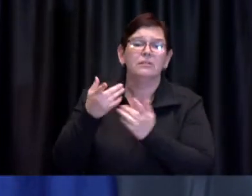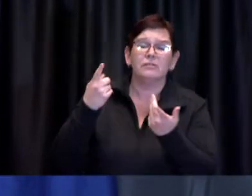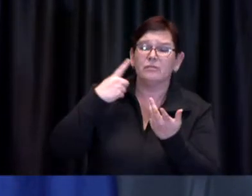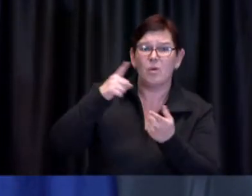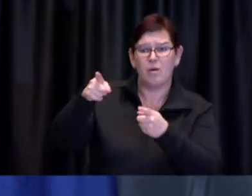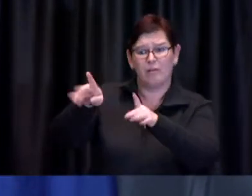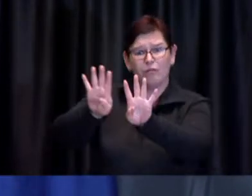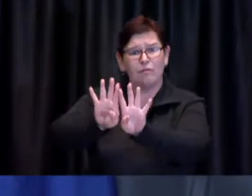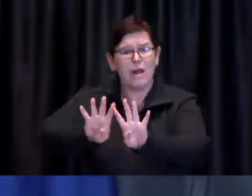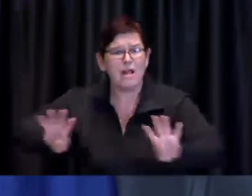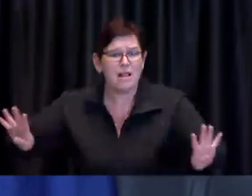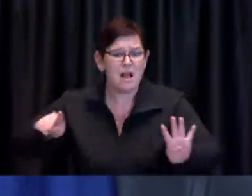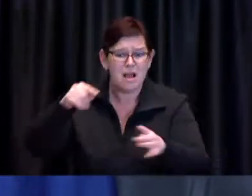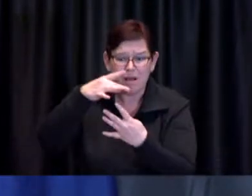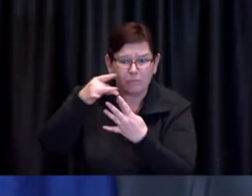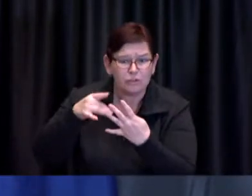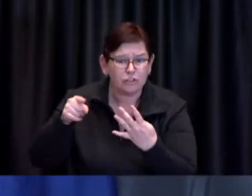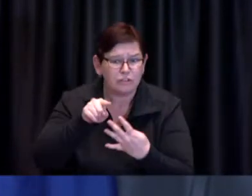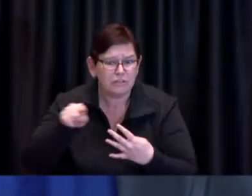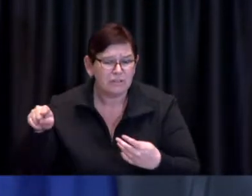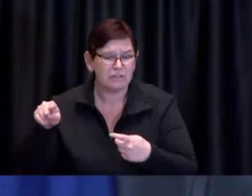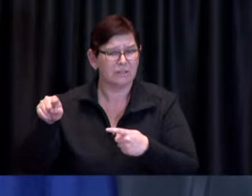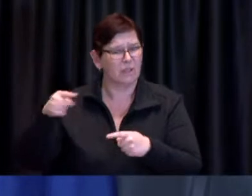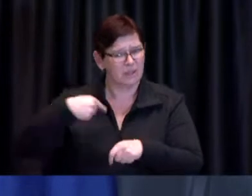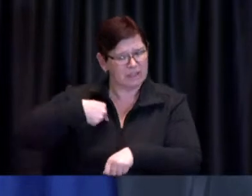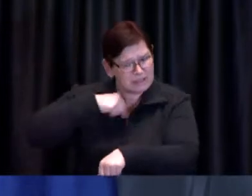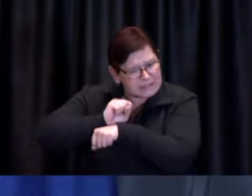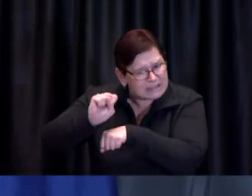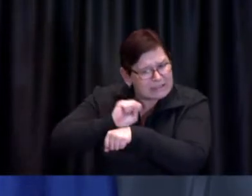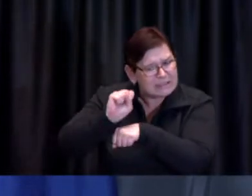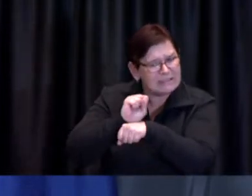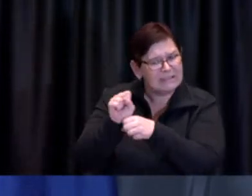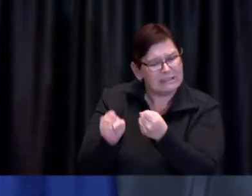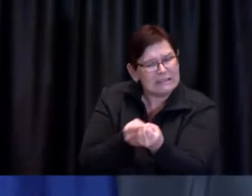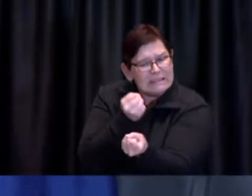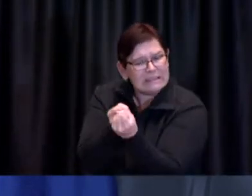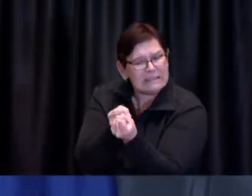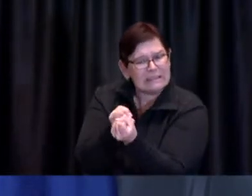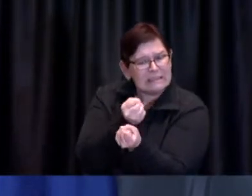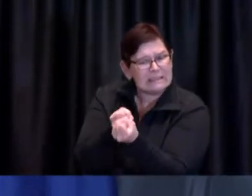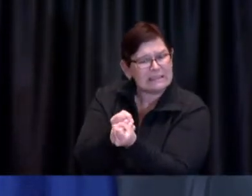We continue to do everything we can as a city to support the COVID-19 vaccine rollout.